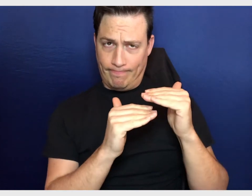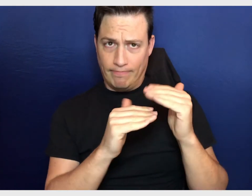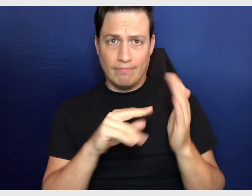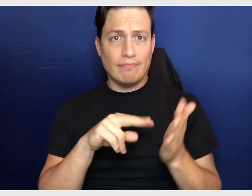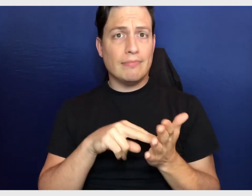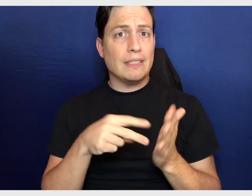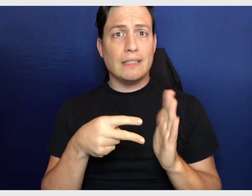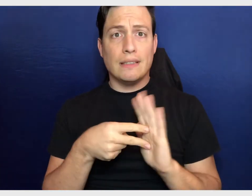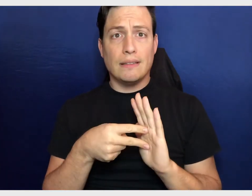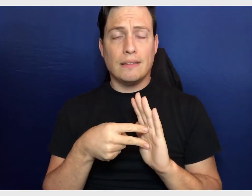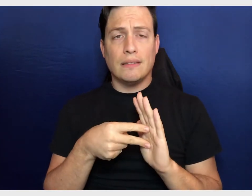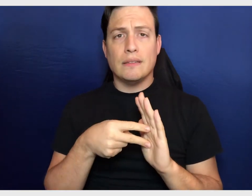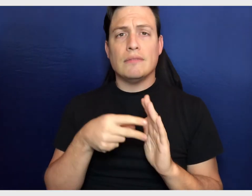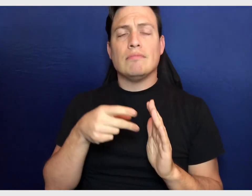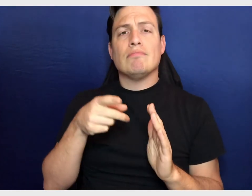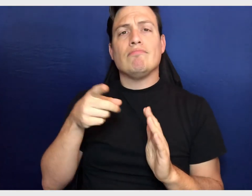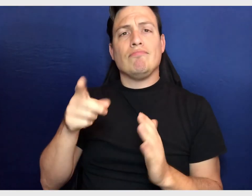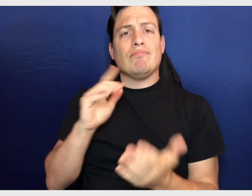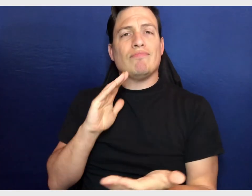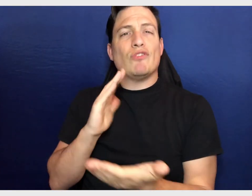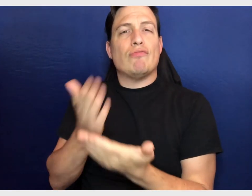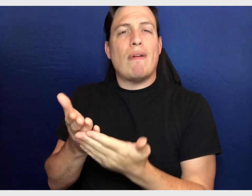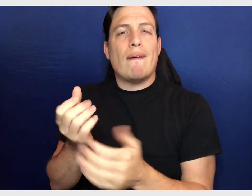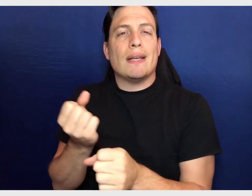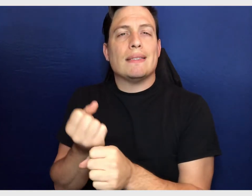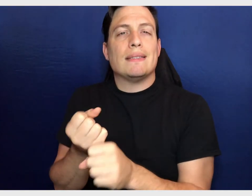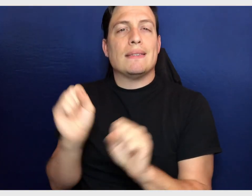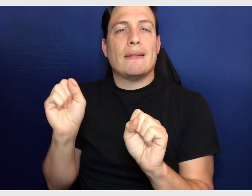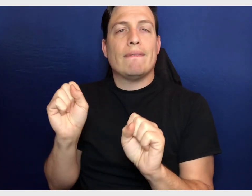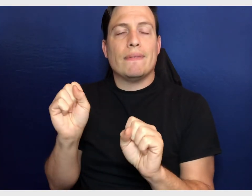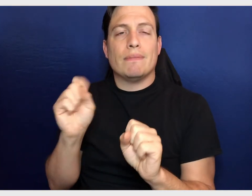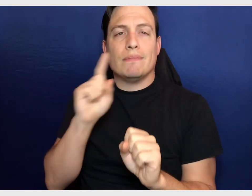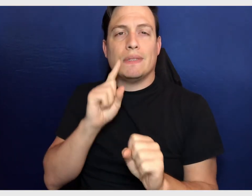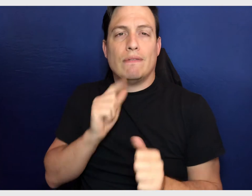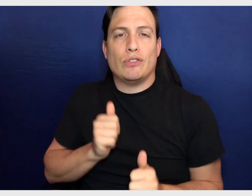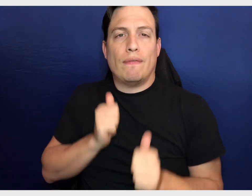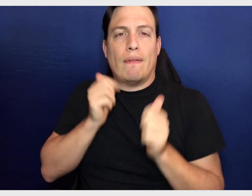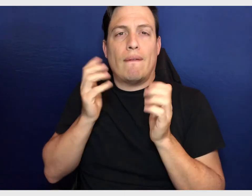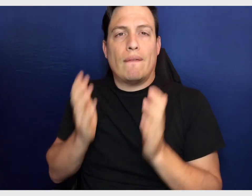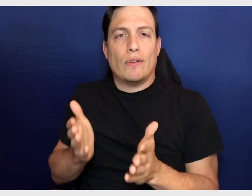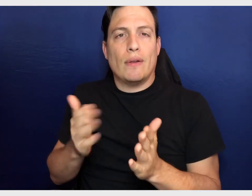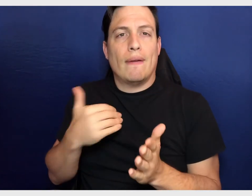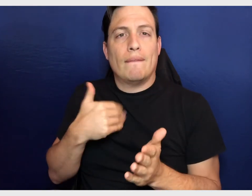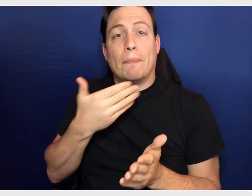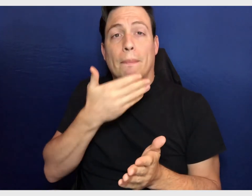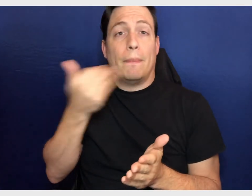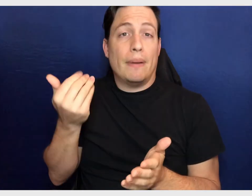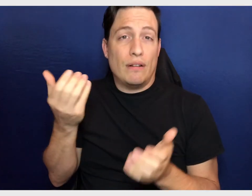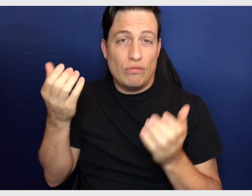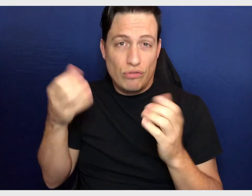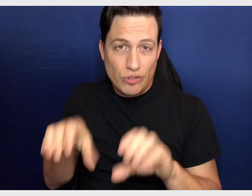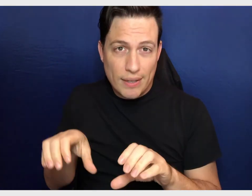so that they have a better chance of accessing safety.